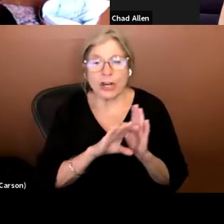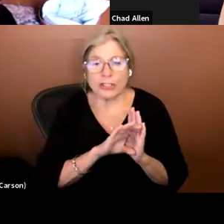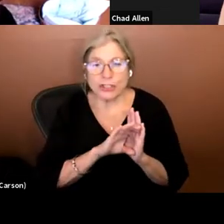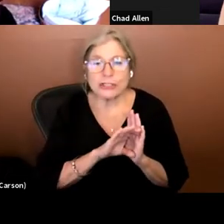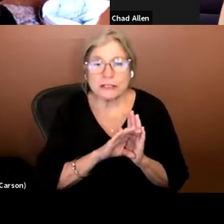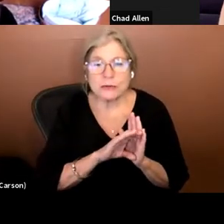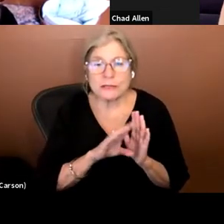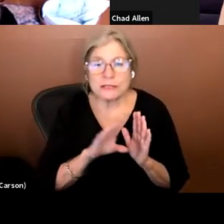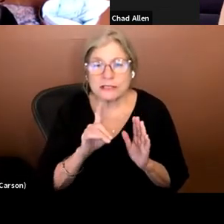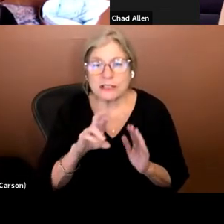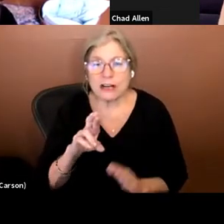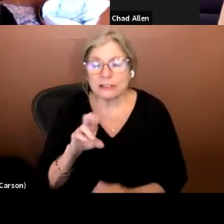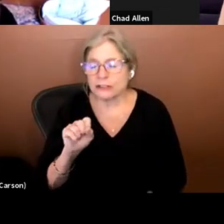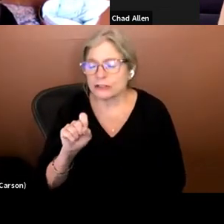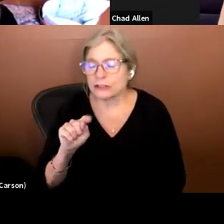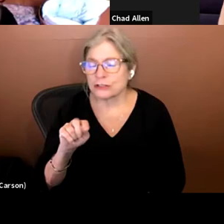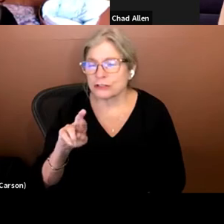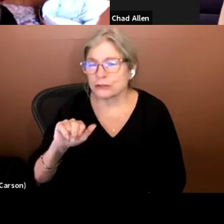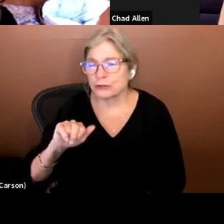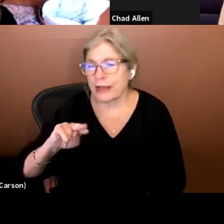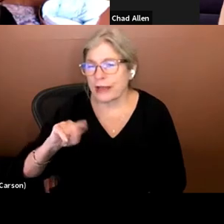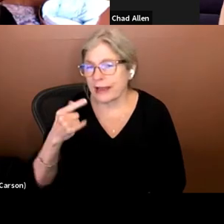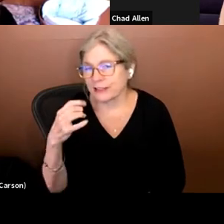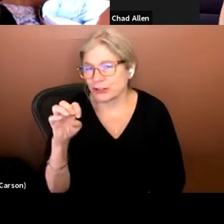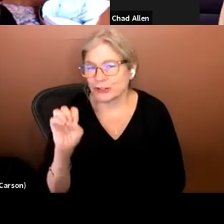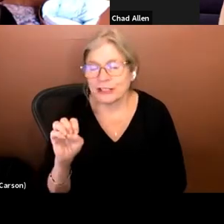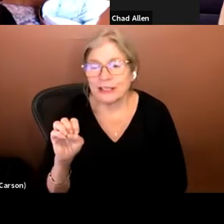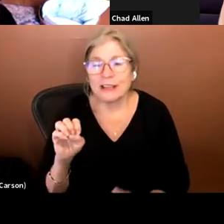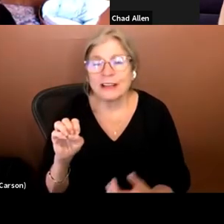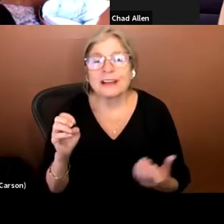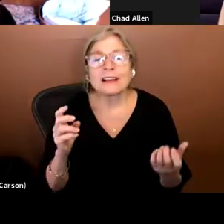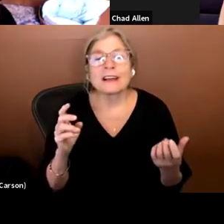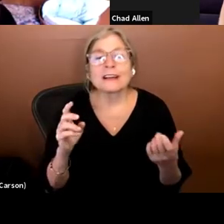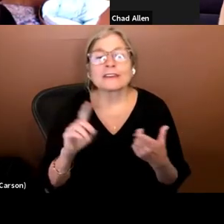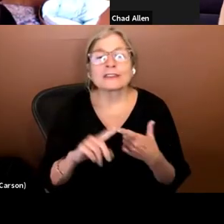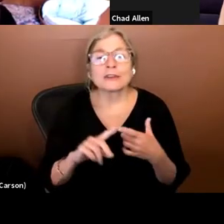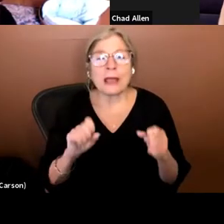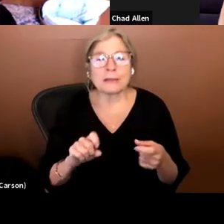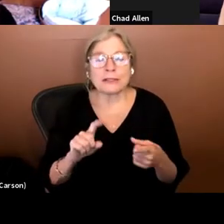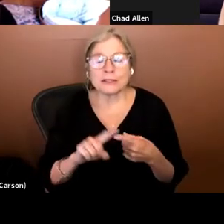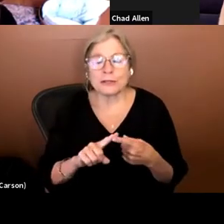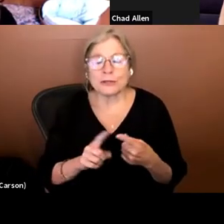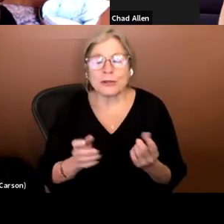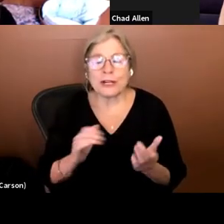Dr. Strange. So to be able to reconnect with that world